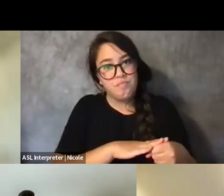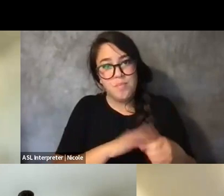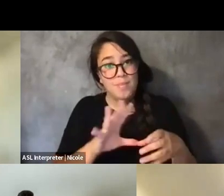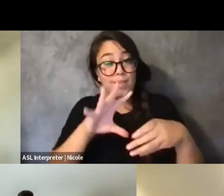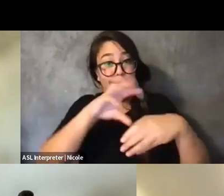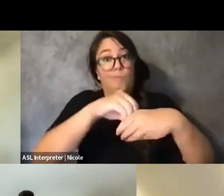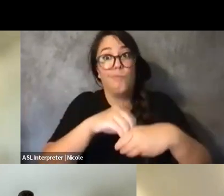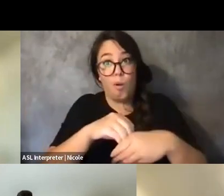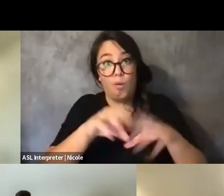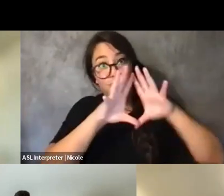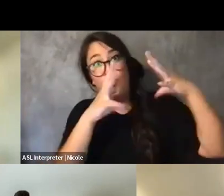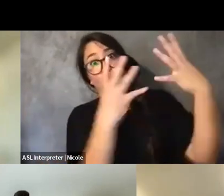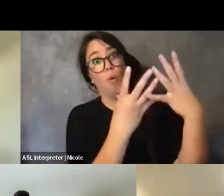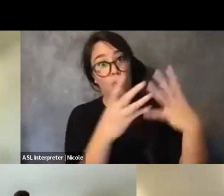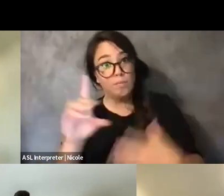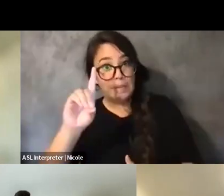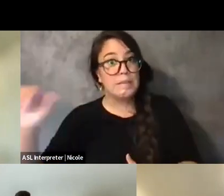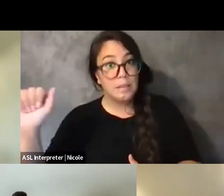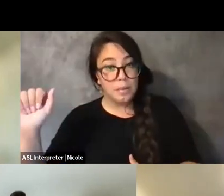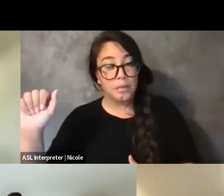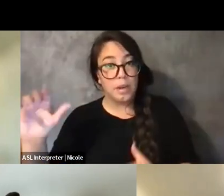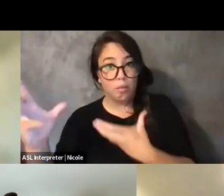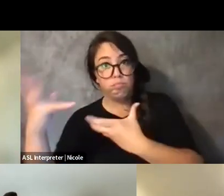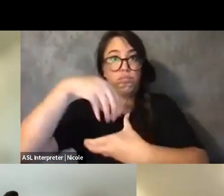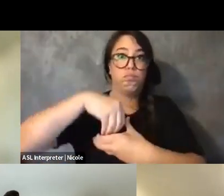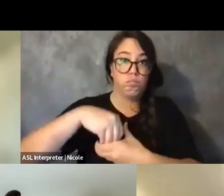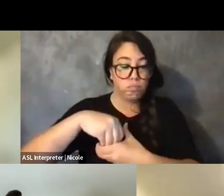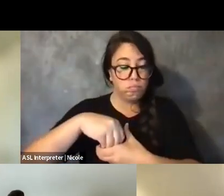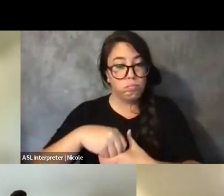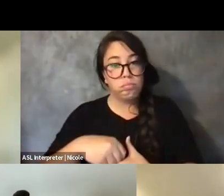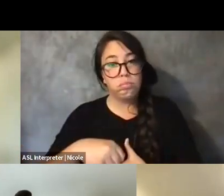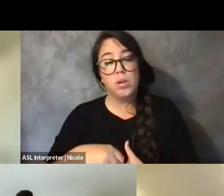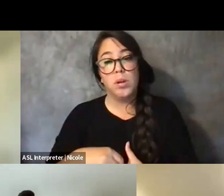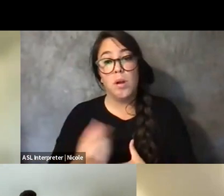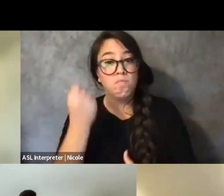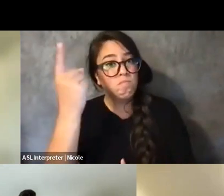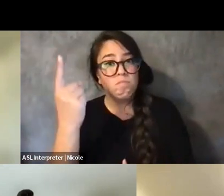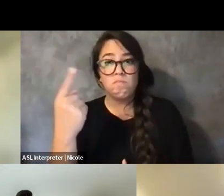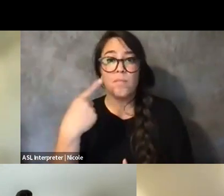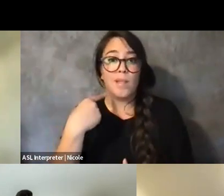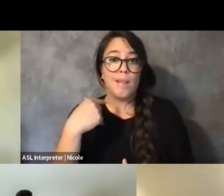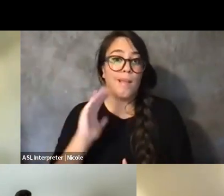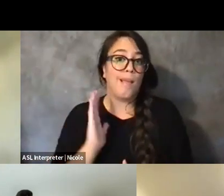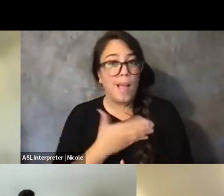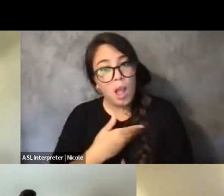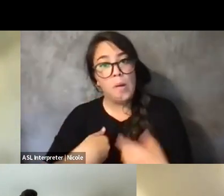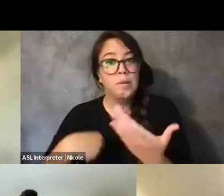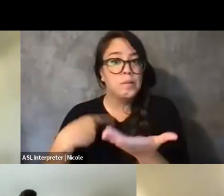And as our discussion with Leroy Moore reinforced,